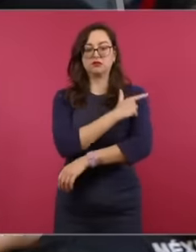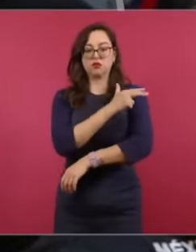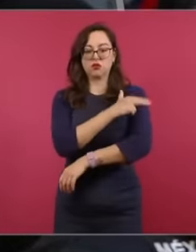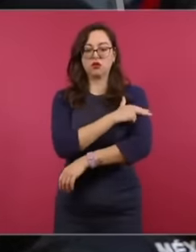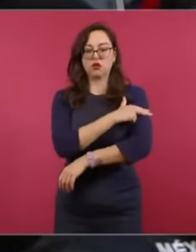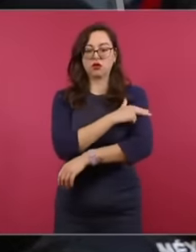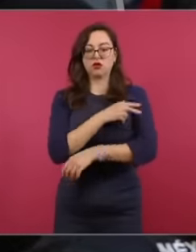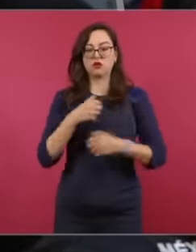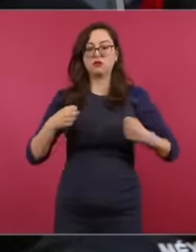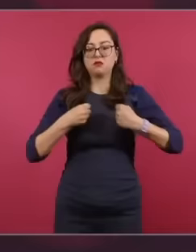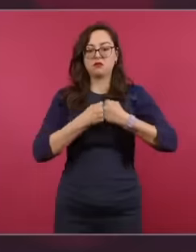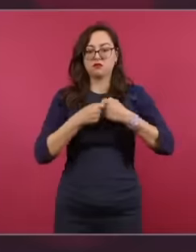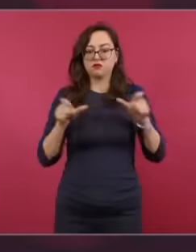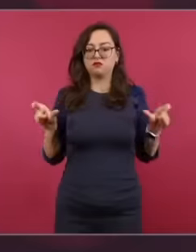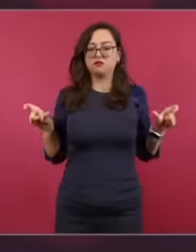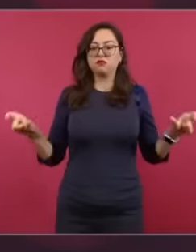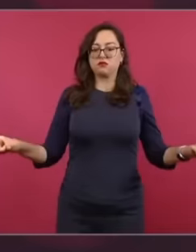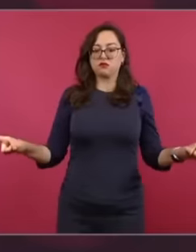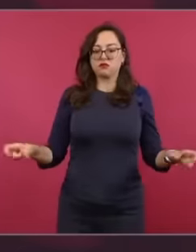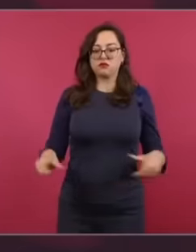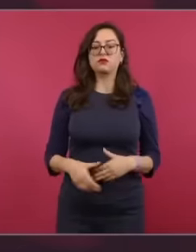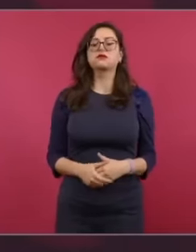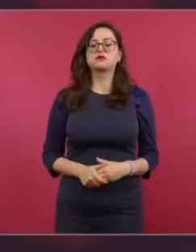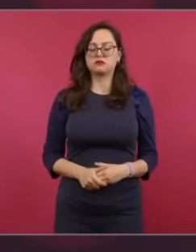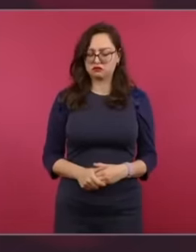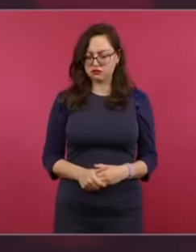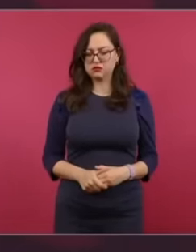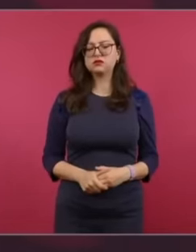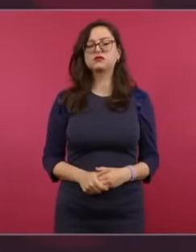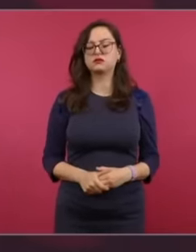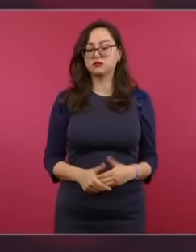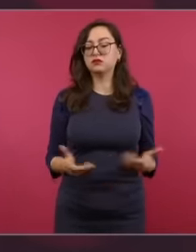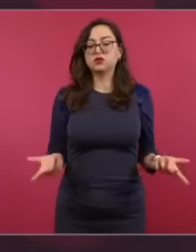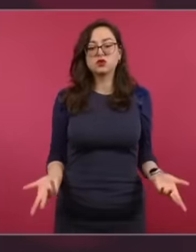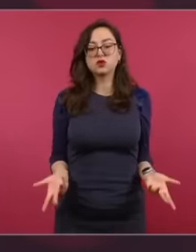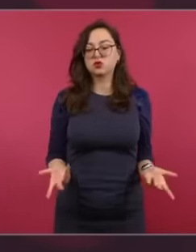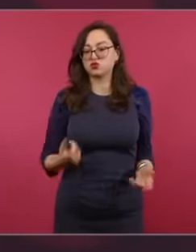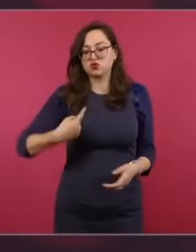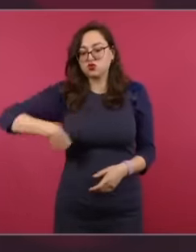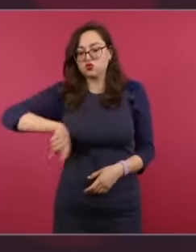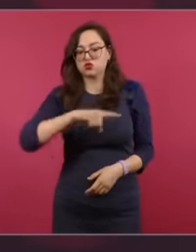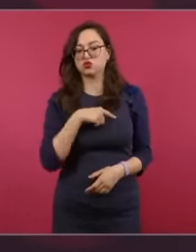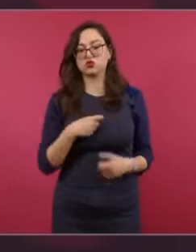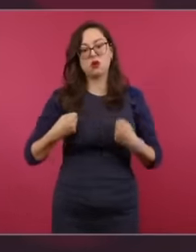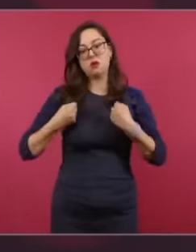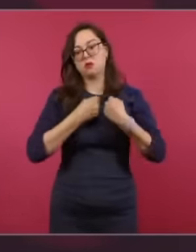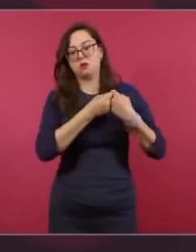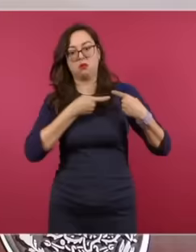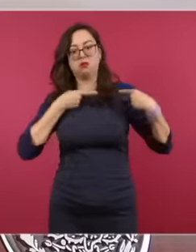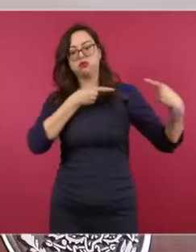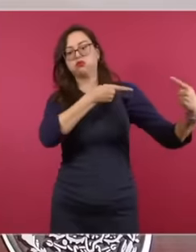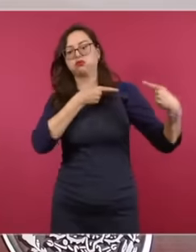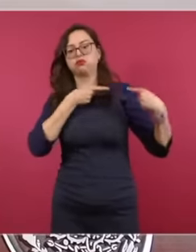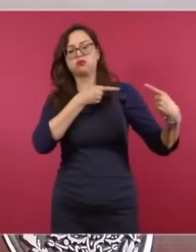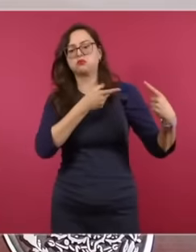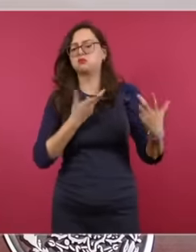that because the confrontation was also not convenient for us, but we were going to do the same.